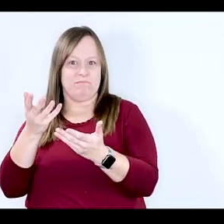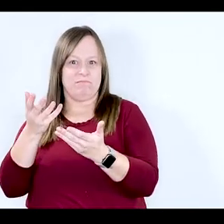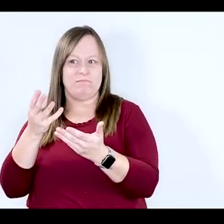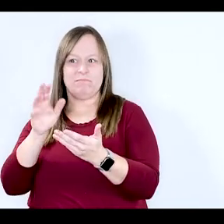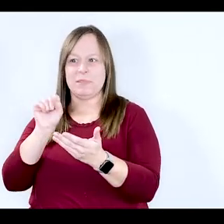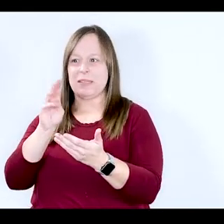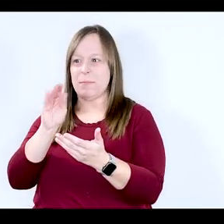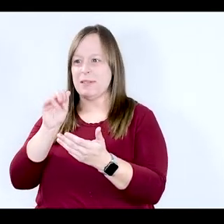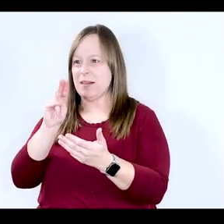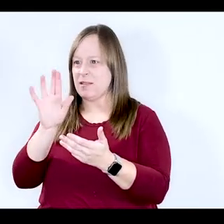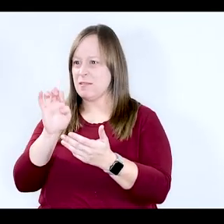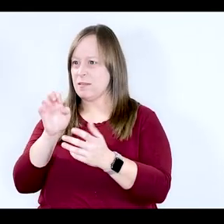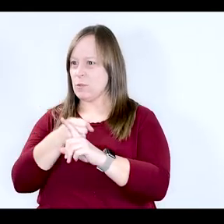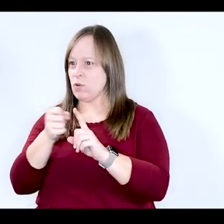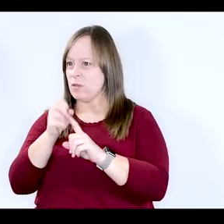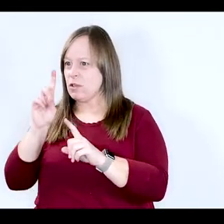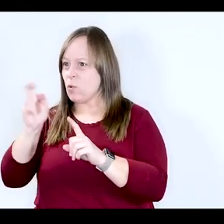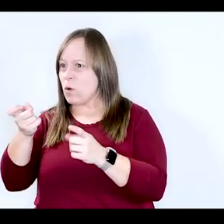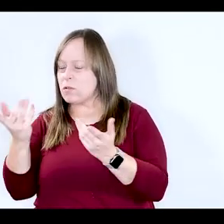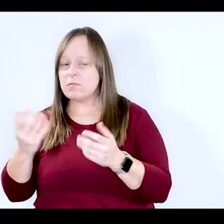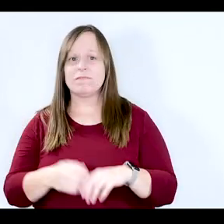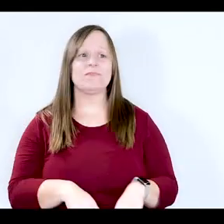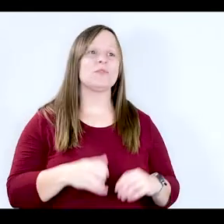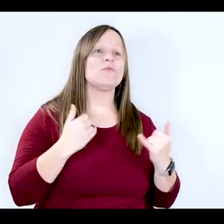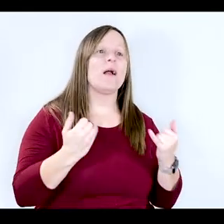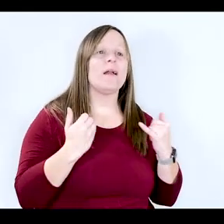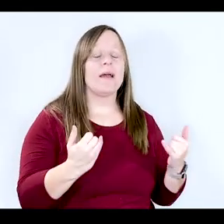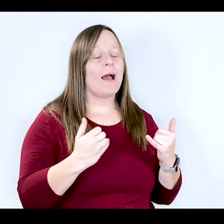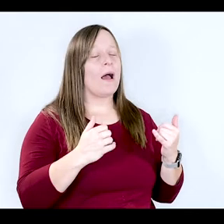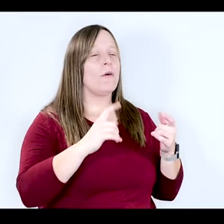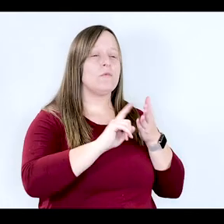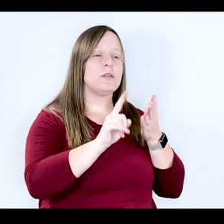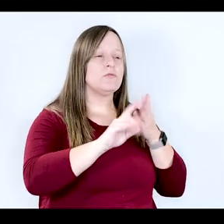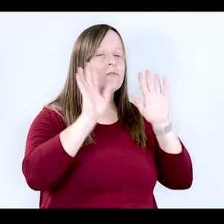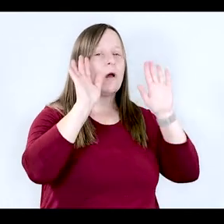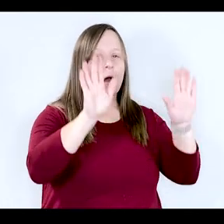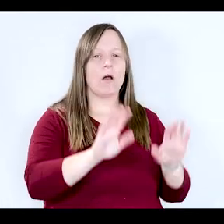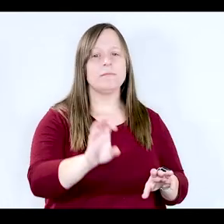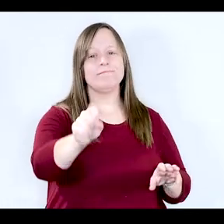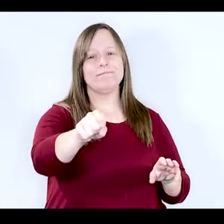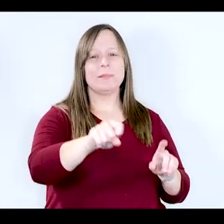Yeah. So right now, I mean, it's great that we're doing all this research but really what this has to